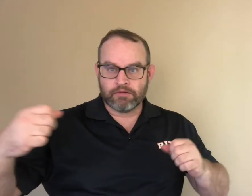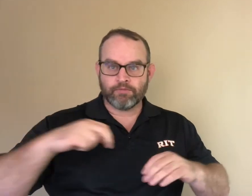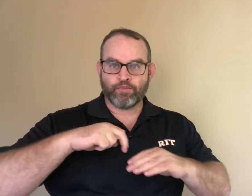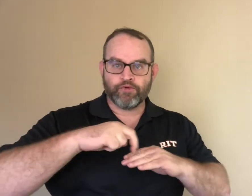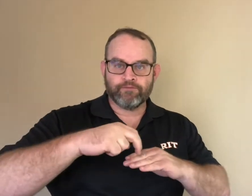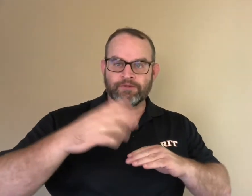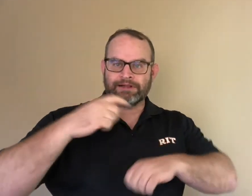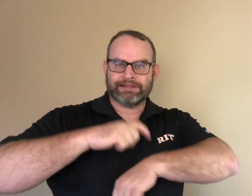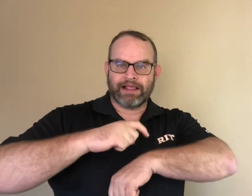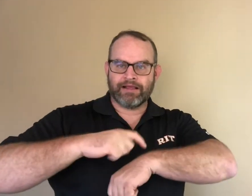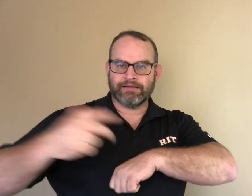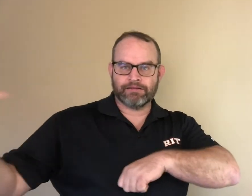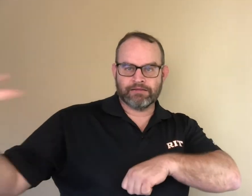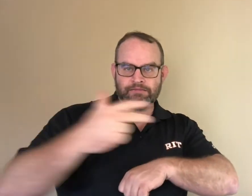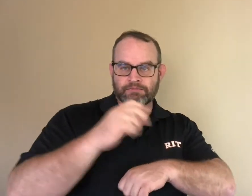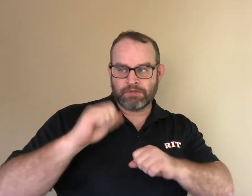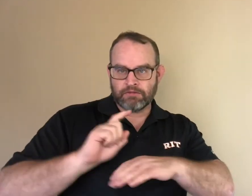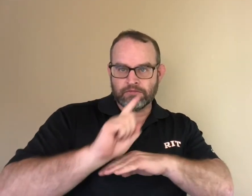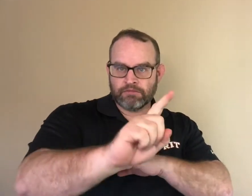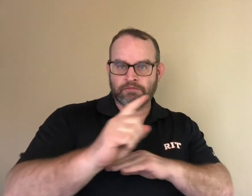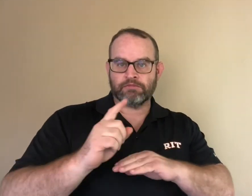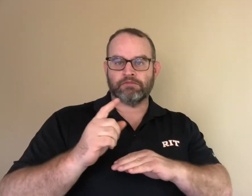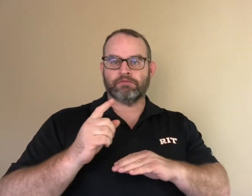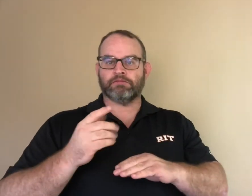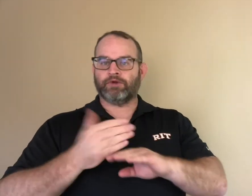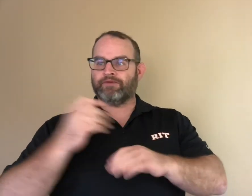Crossing a street requires some knowledge of STEM concepts, such as time and length needed to cross the street.